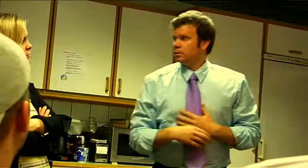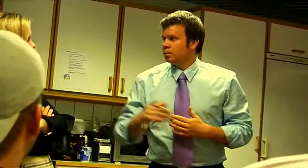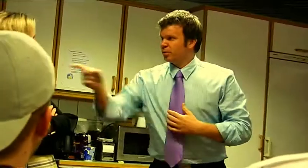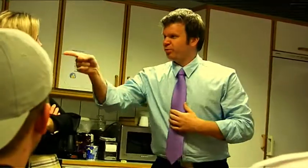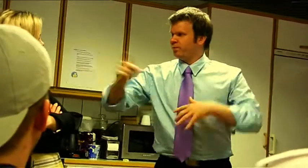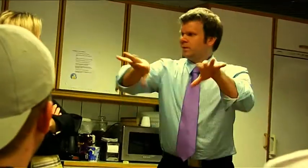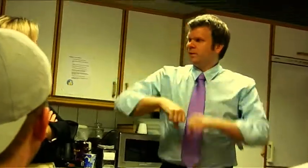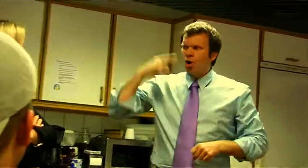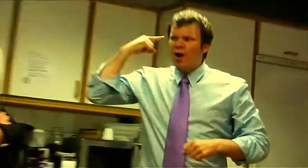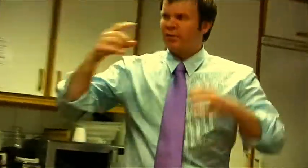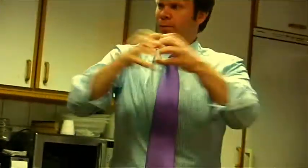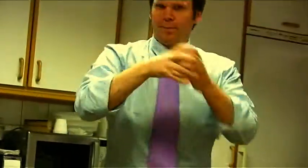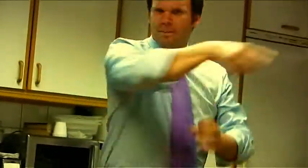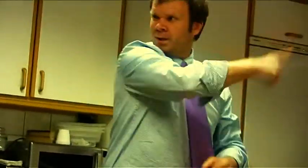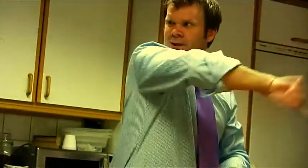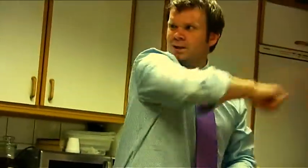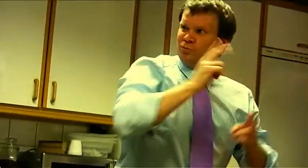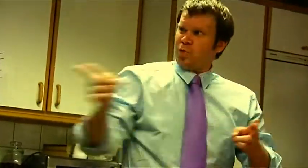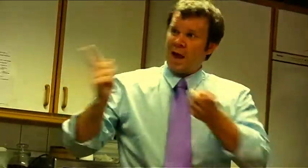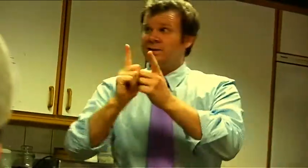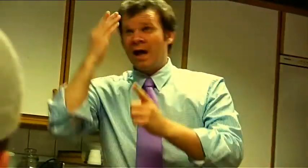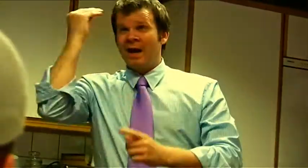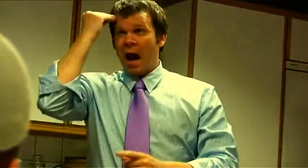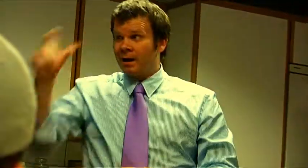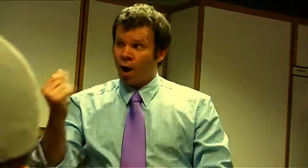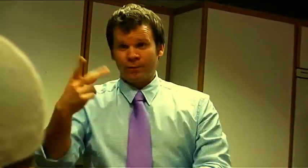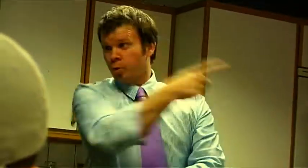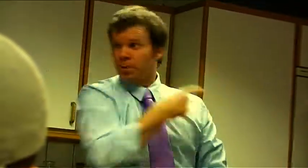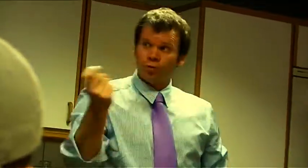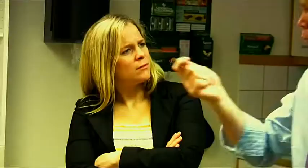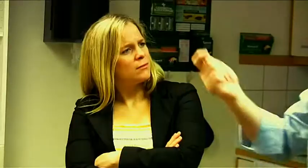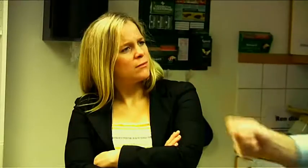You take care of this hearing group then you can maybe learn something from them.